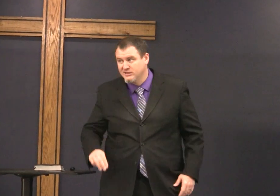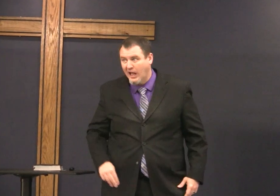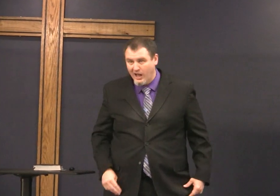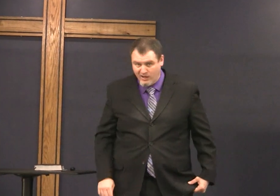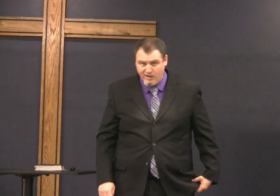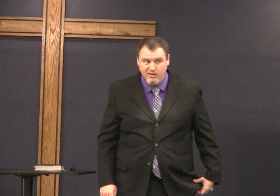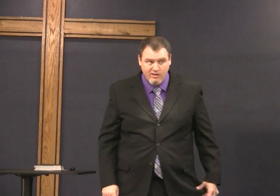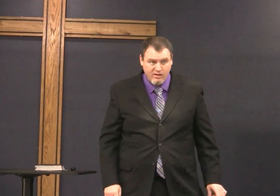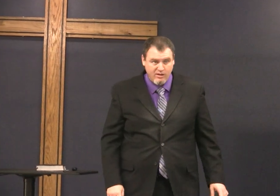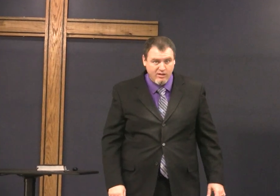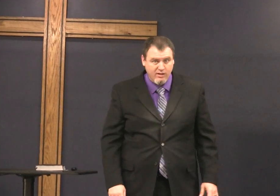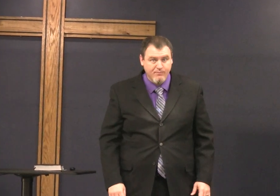I will see the Messiah